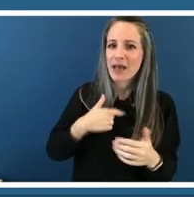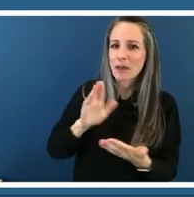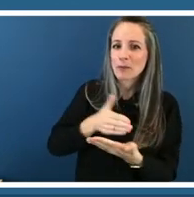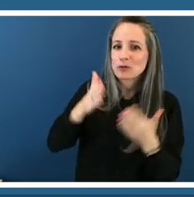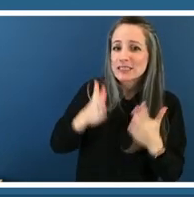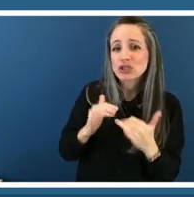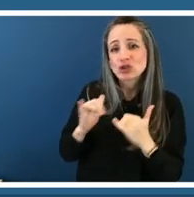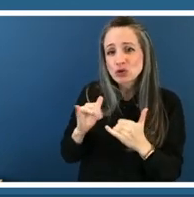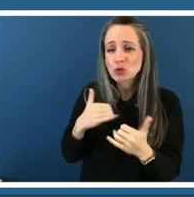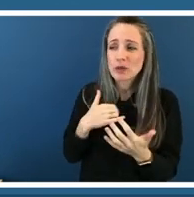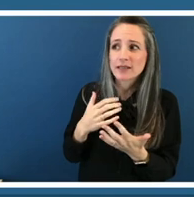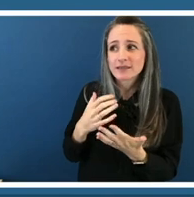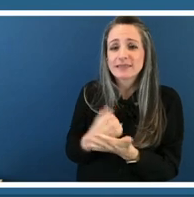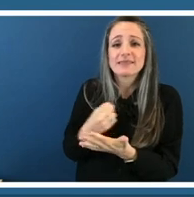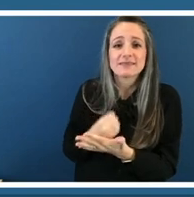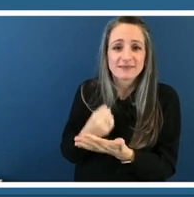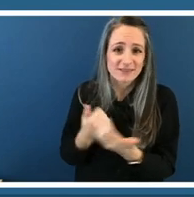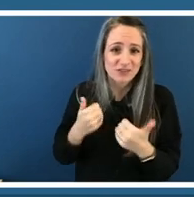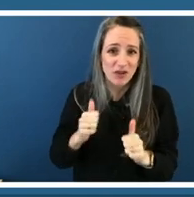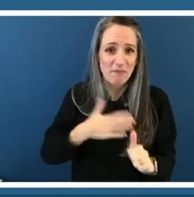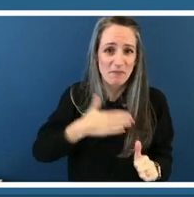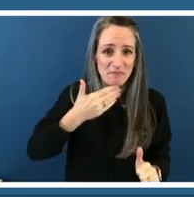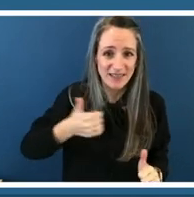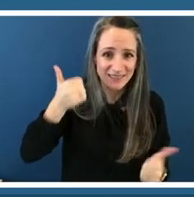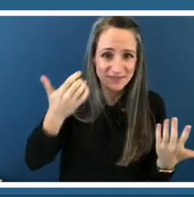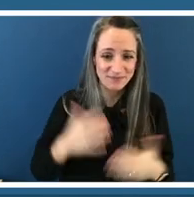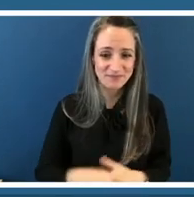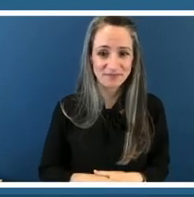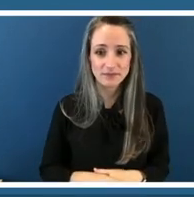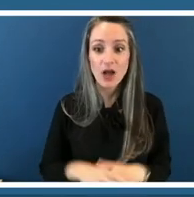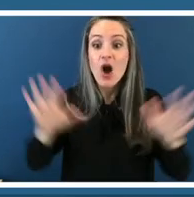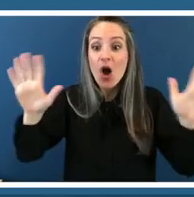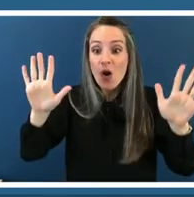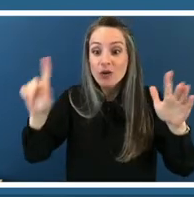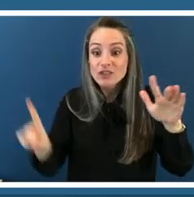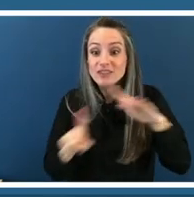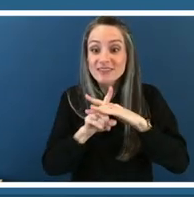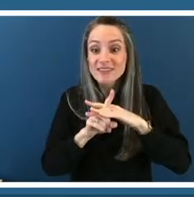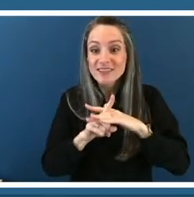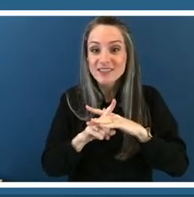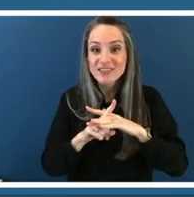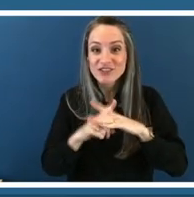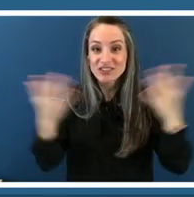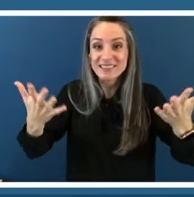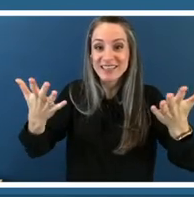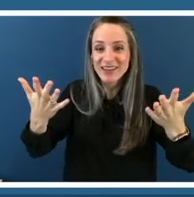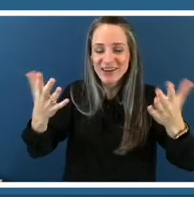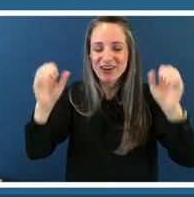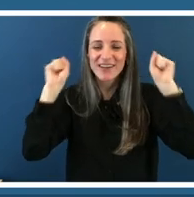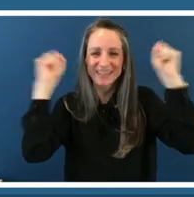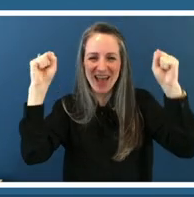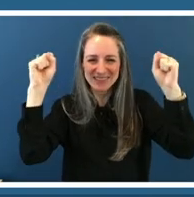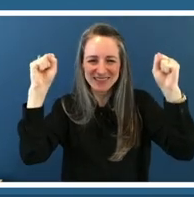so um